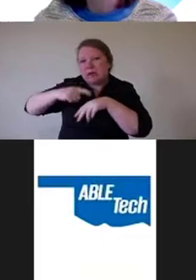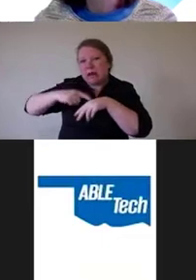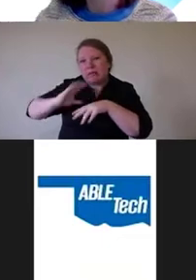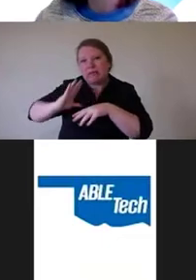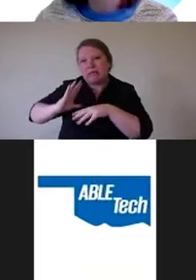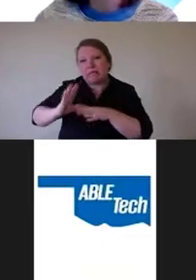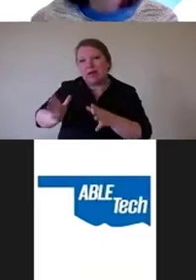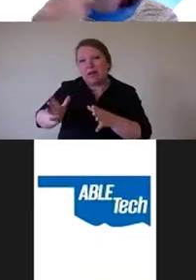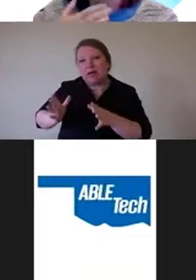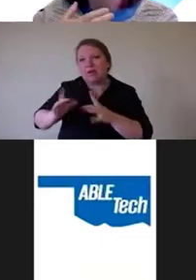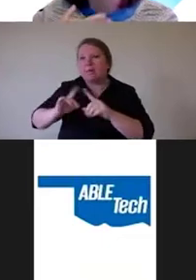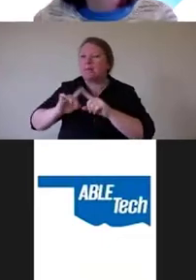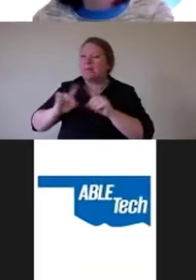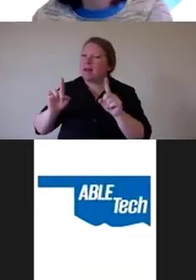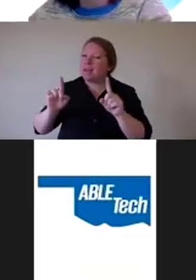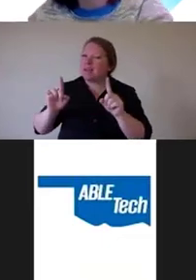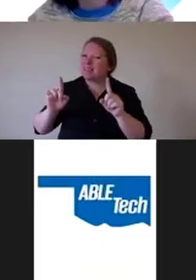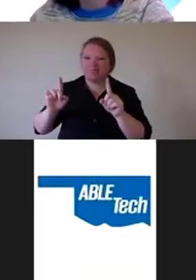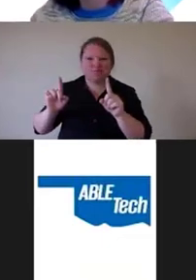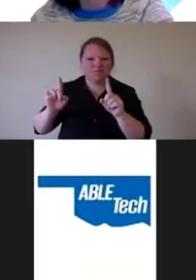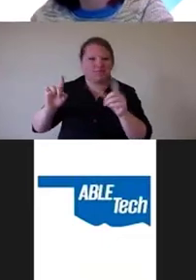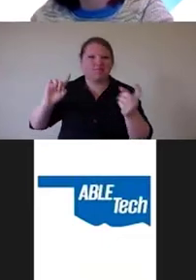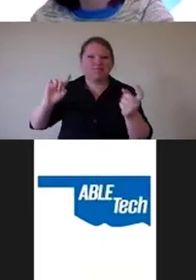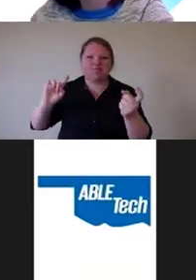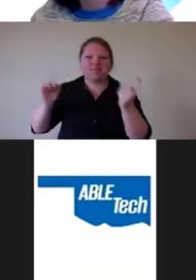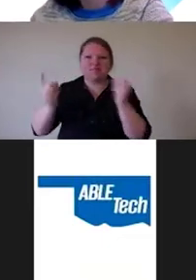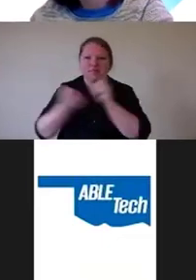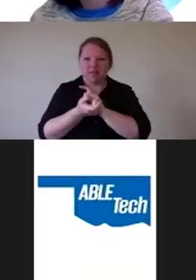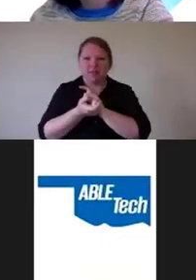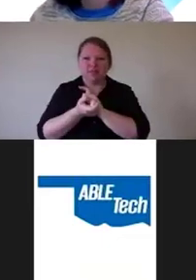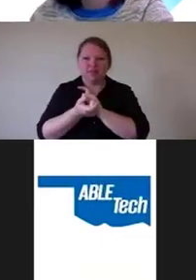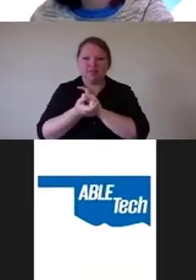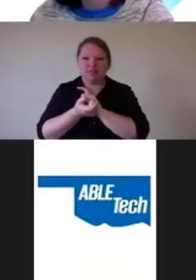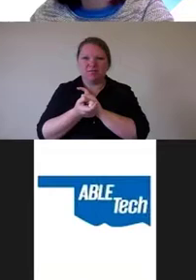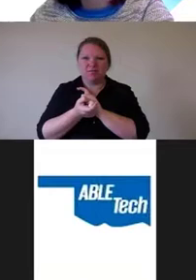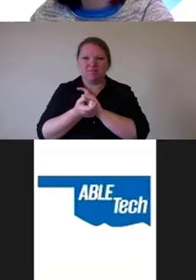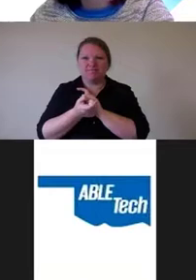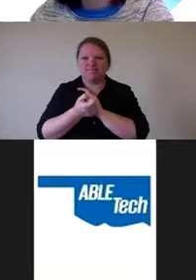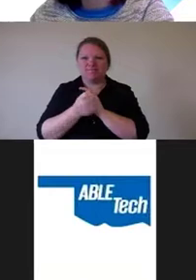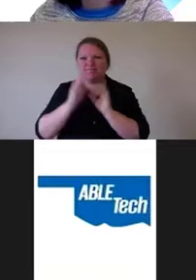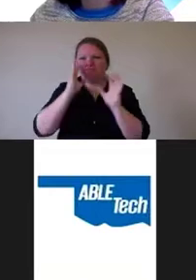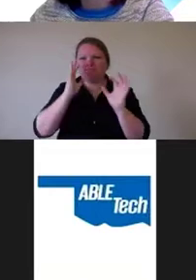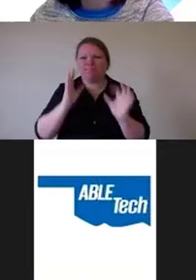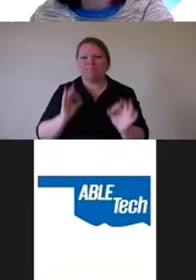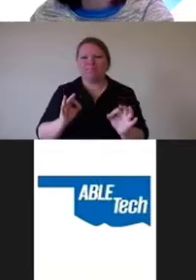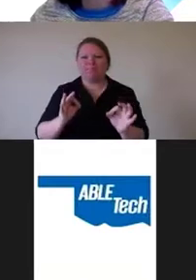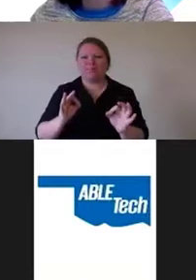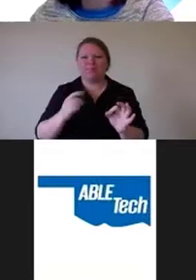But I've actually backed off from that position because I've seen the overlays